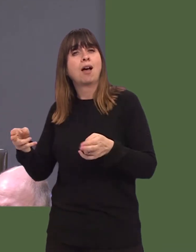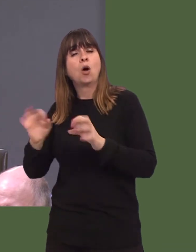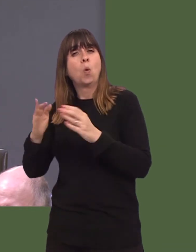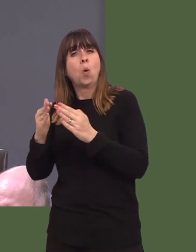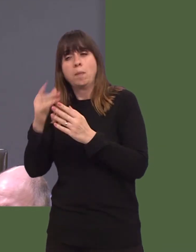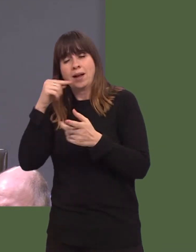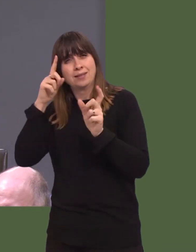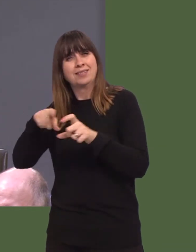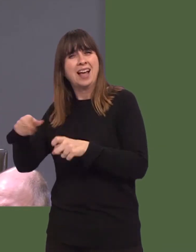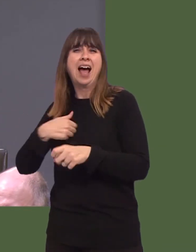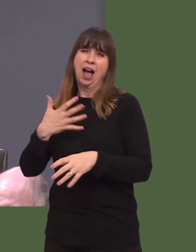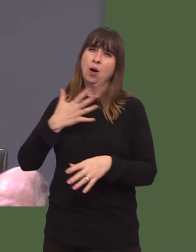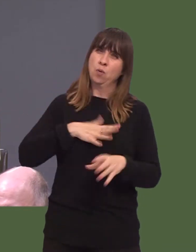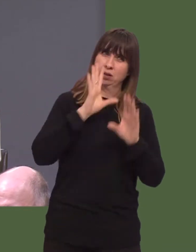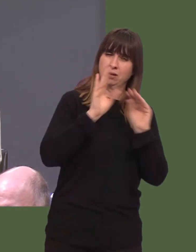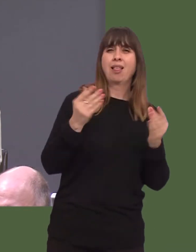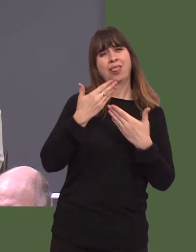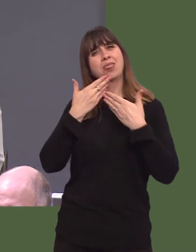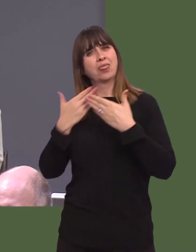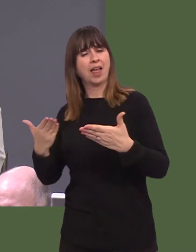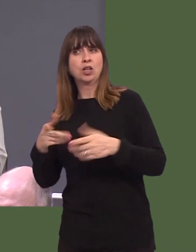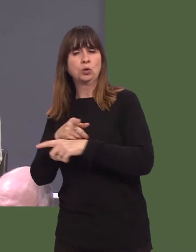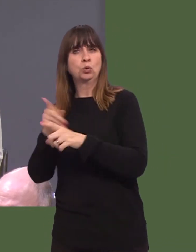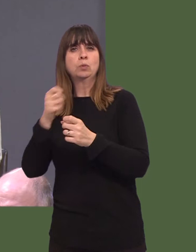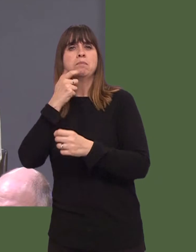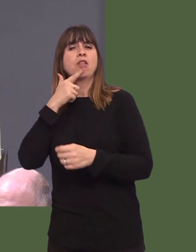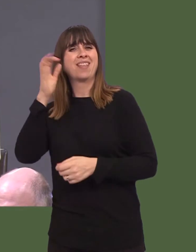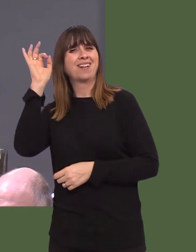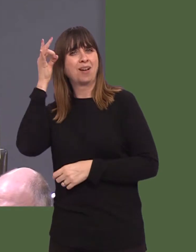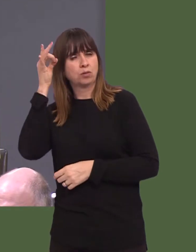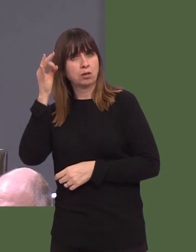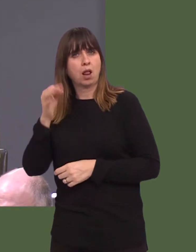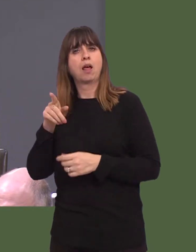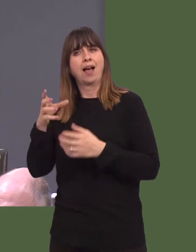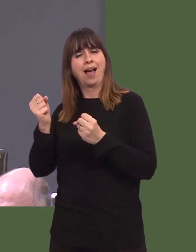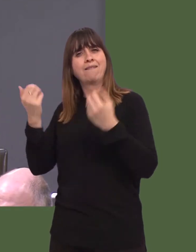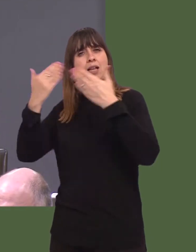place on record now my thanks to Merthyr Tydfil council for providing that night shelter and